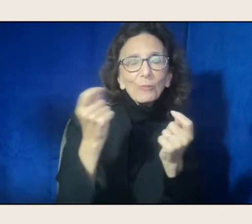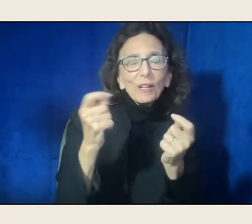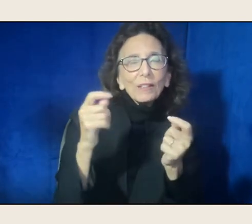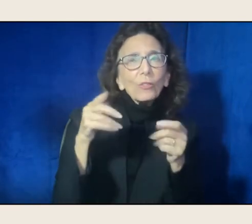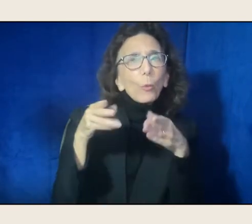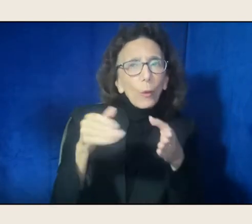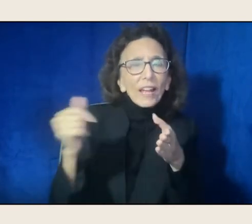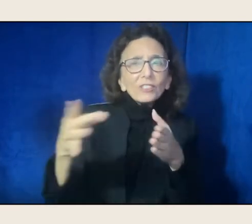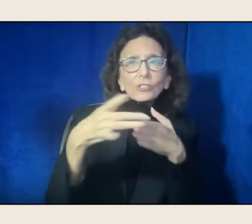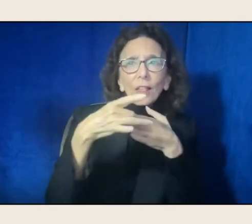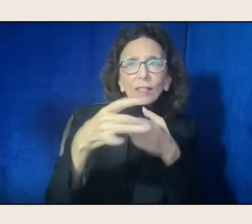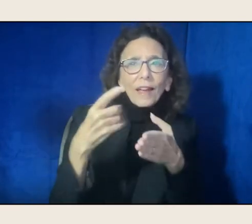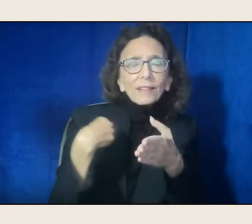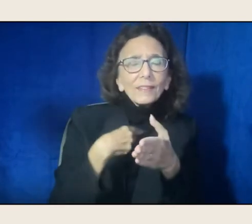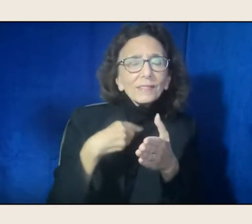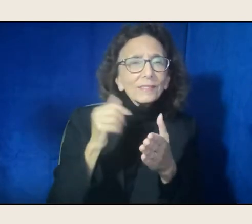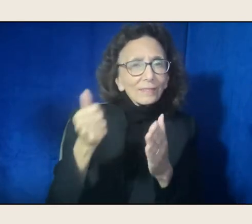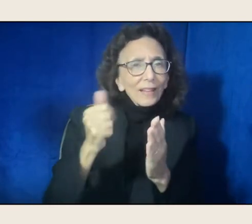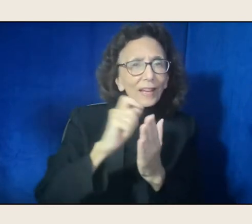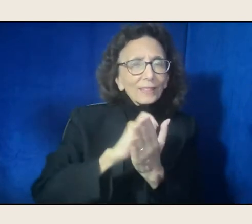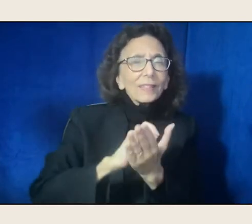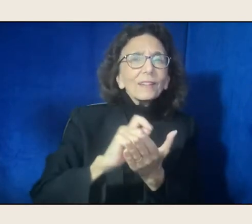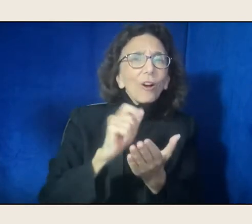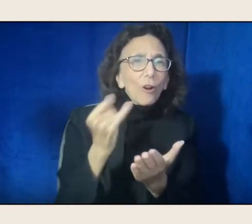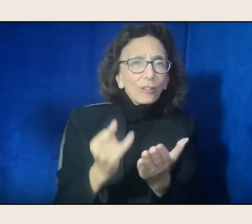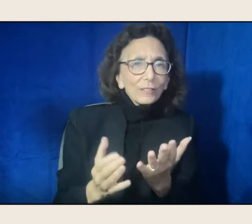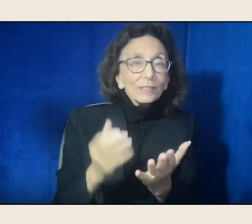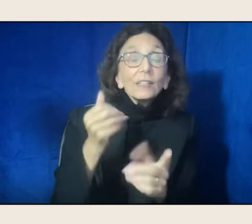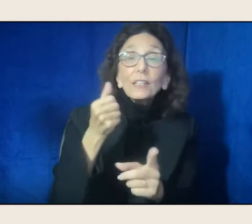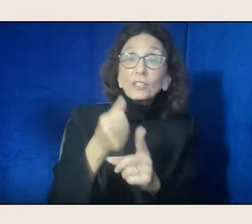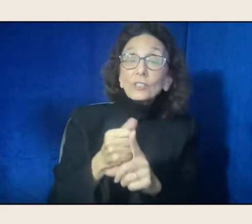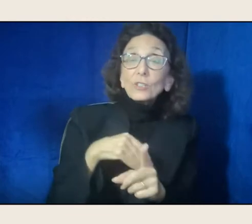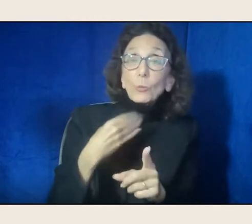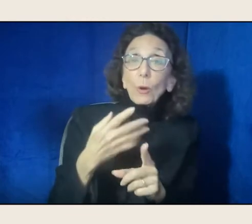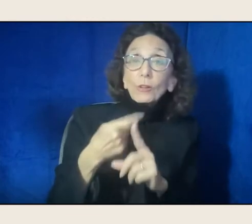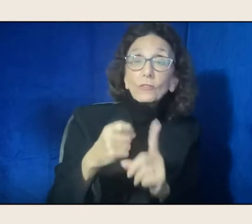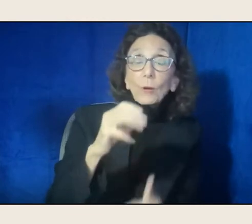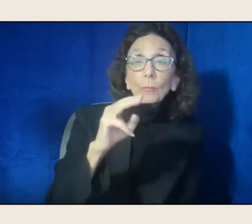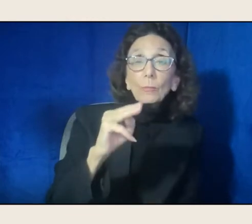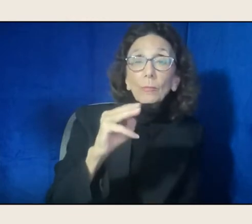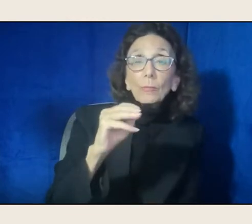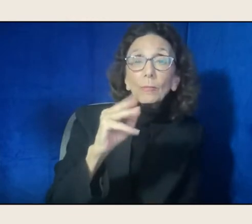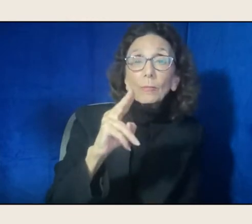As a poet of the Muskogee Creek Nation, as the US Poet Laureate and first Native person